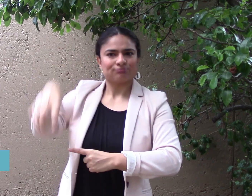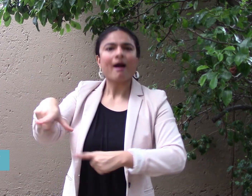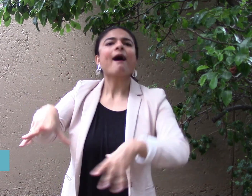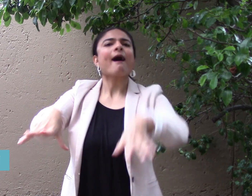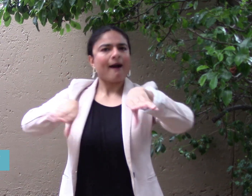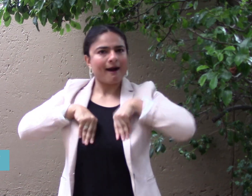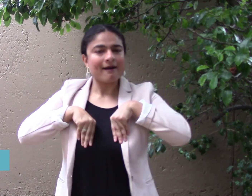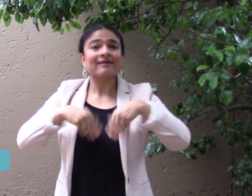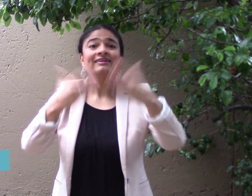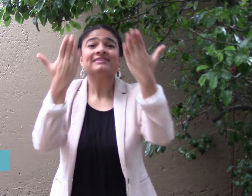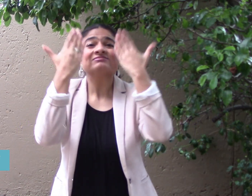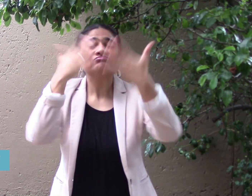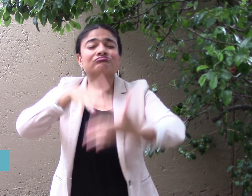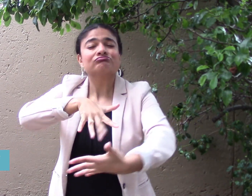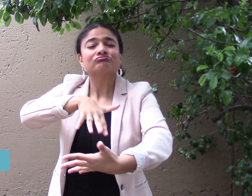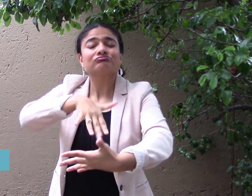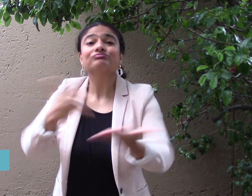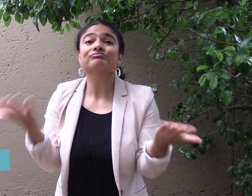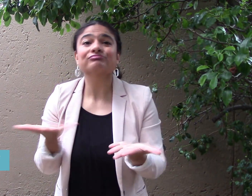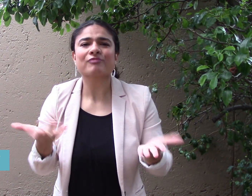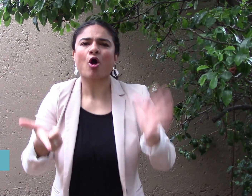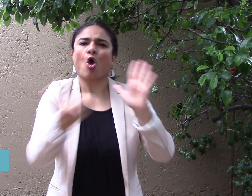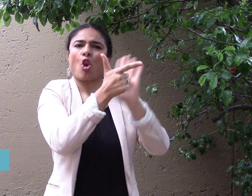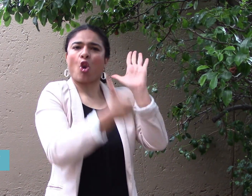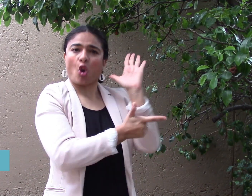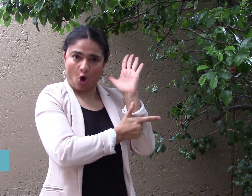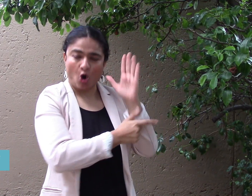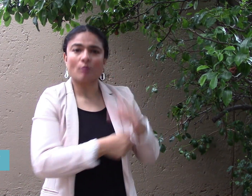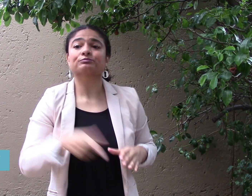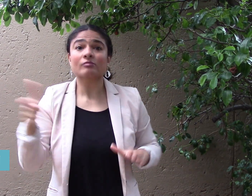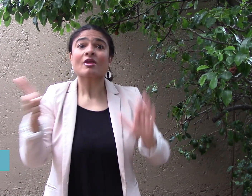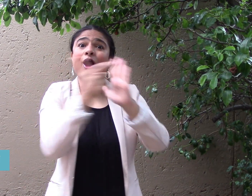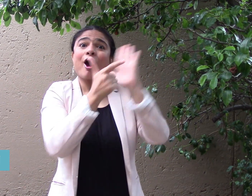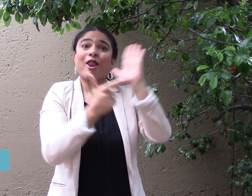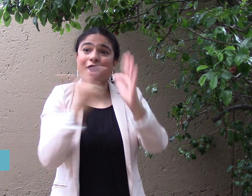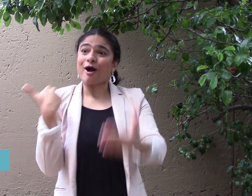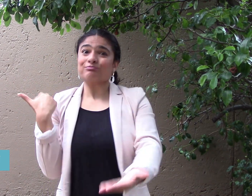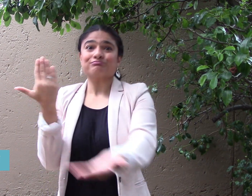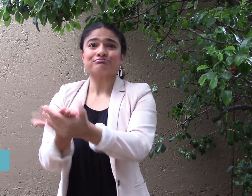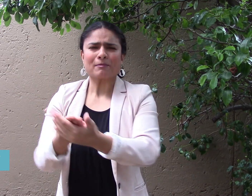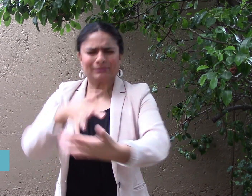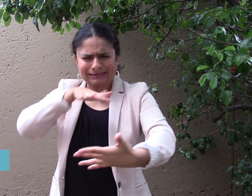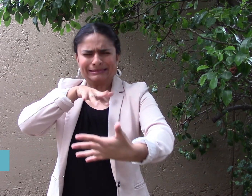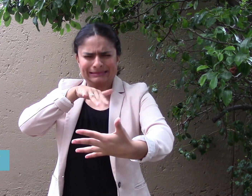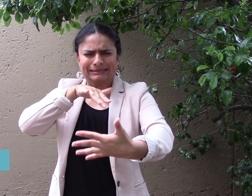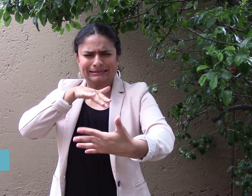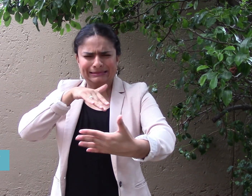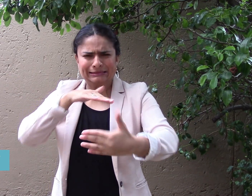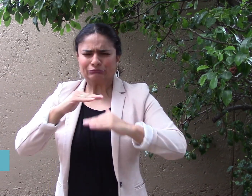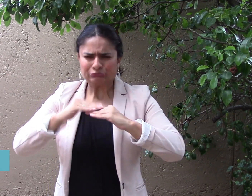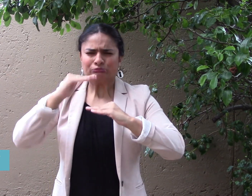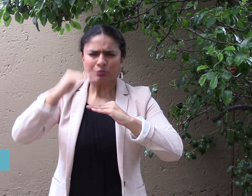She completed her master’s degree at the university. During her studies and work,